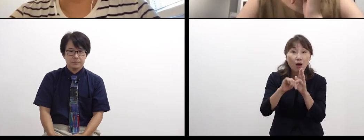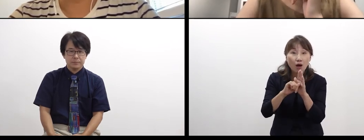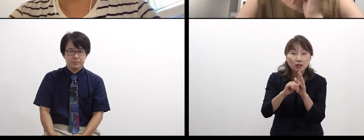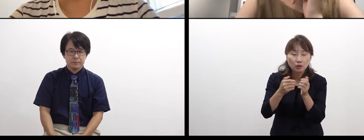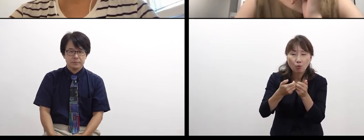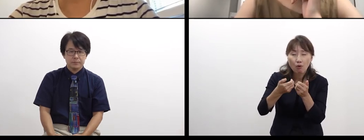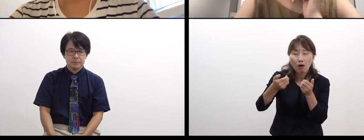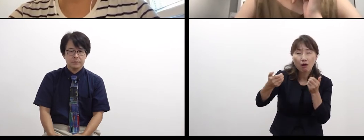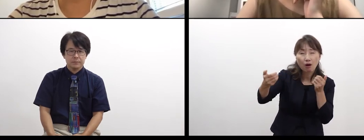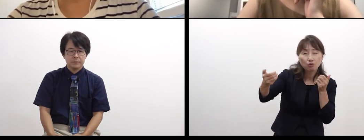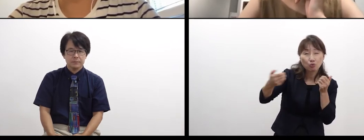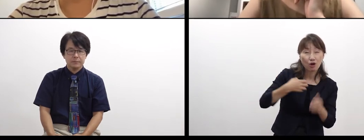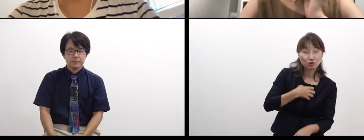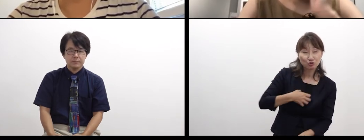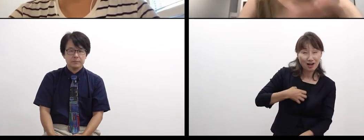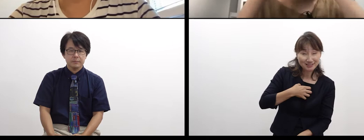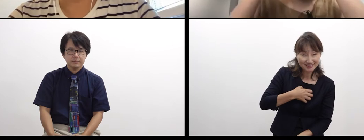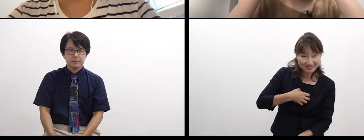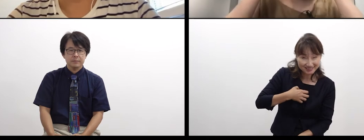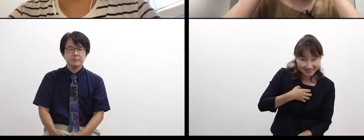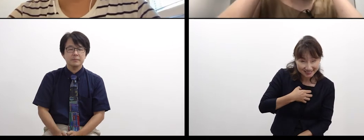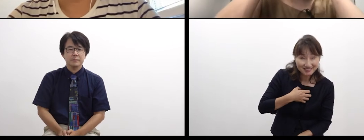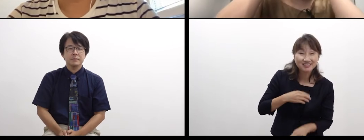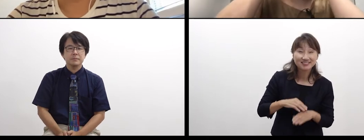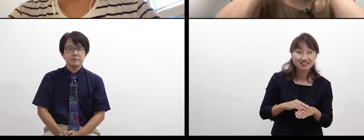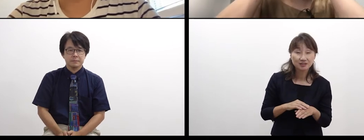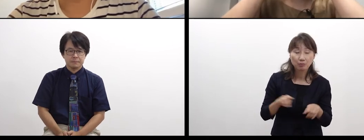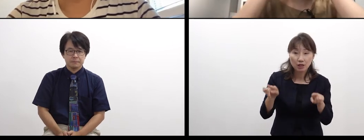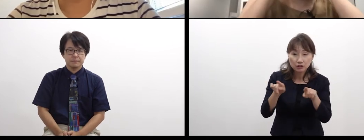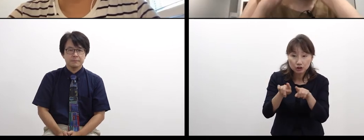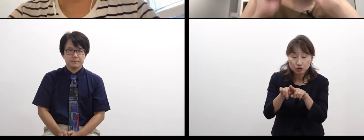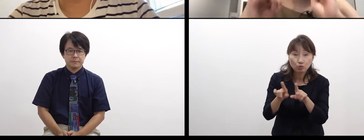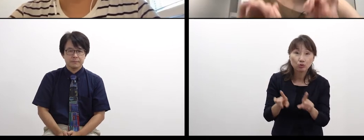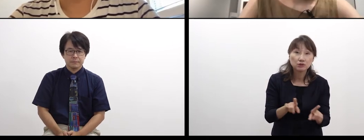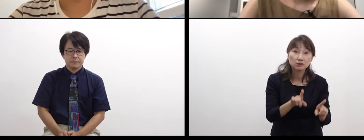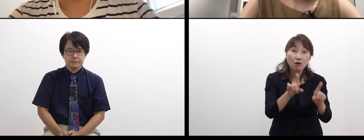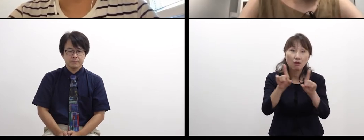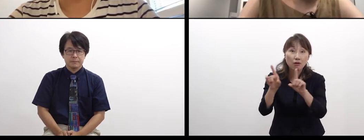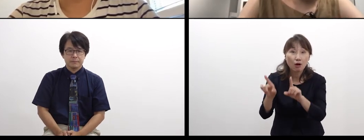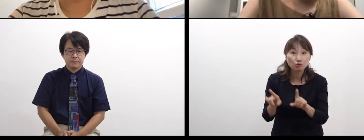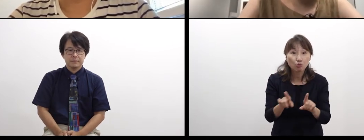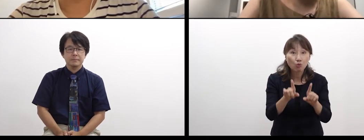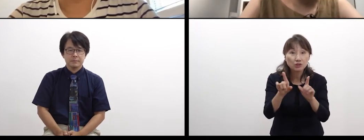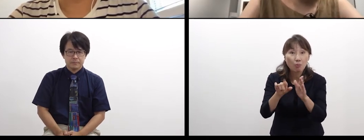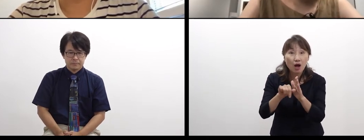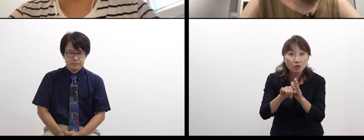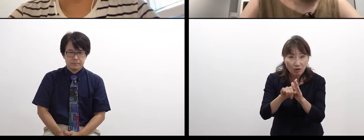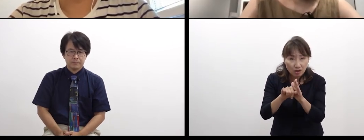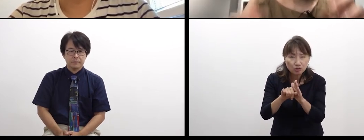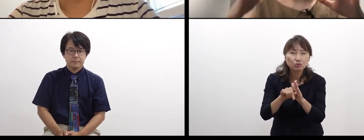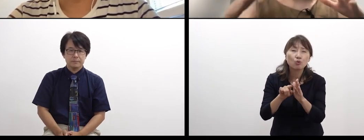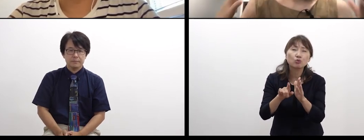If we live together, we share our time,